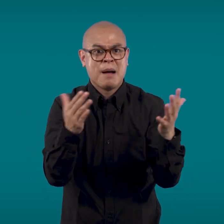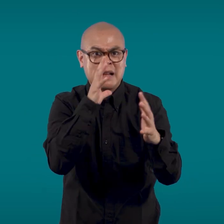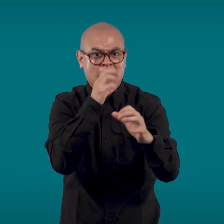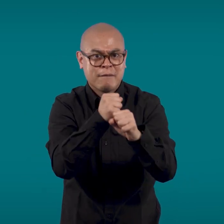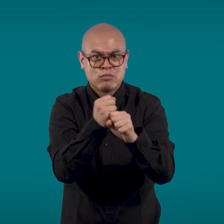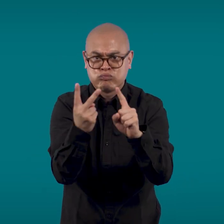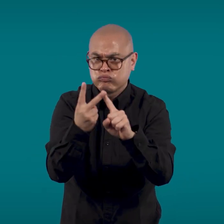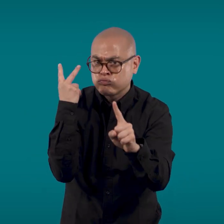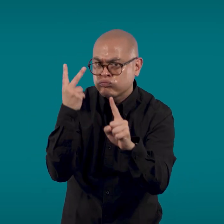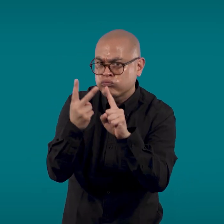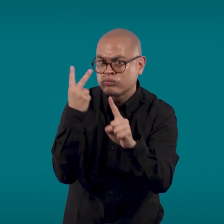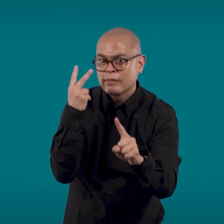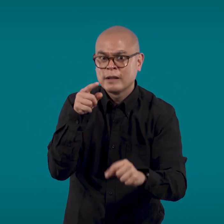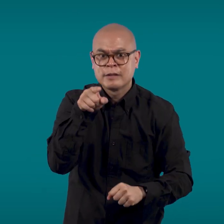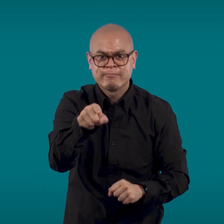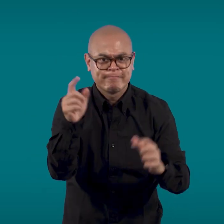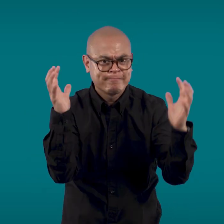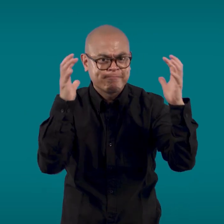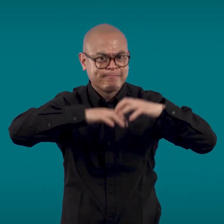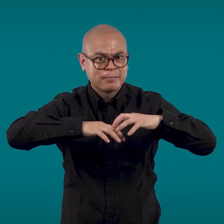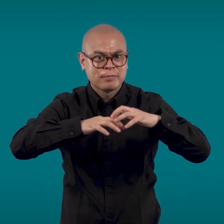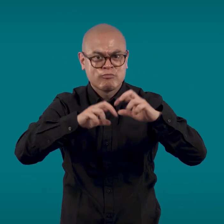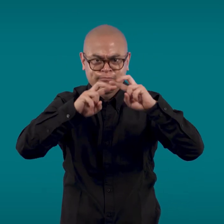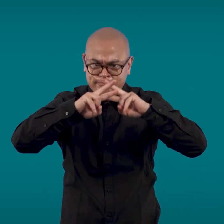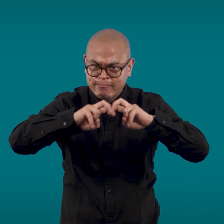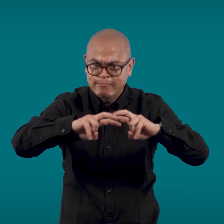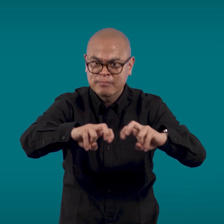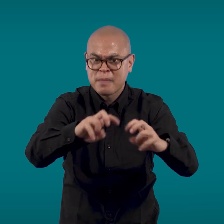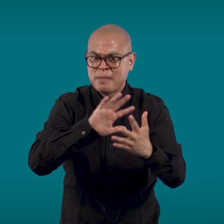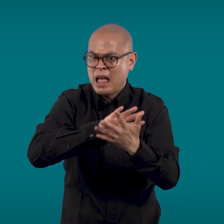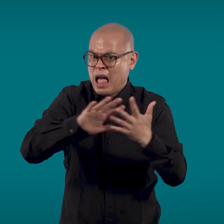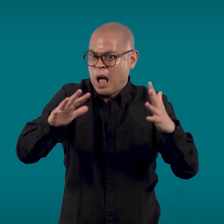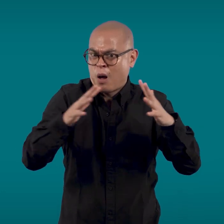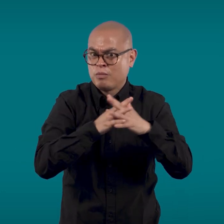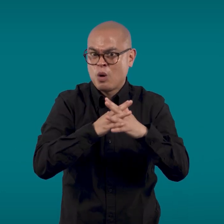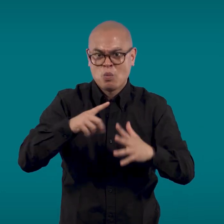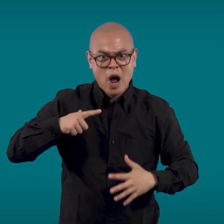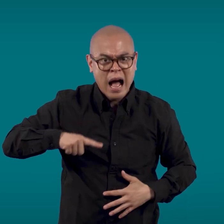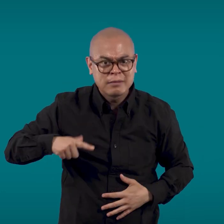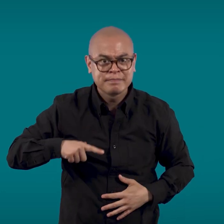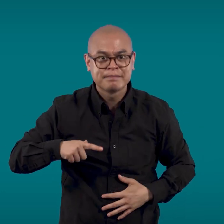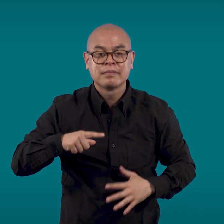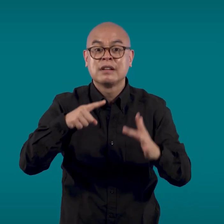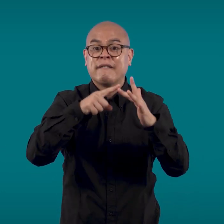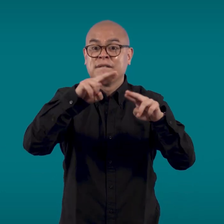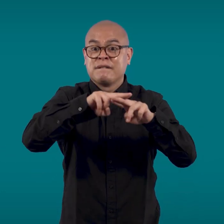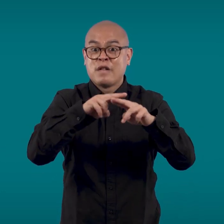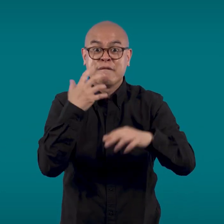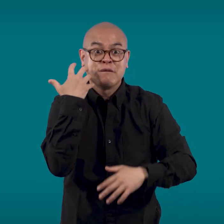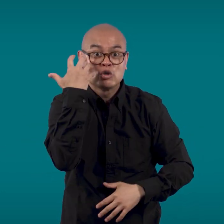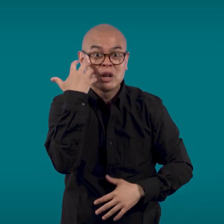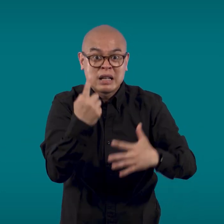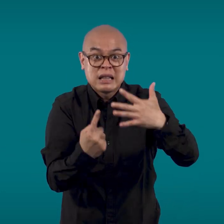In response, the Government is conducting a review into the outage, which will help Government and industry better